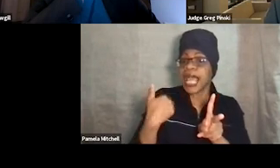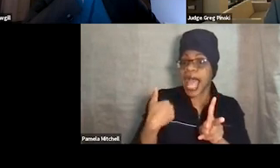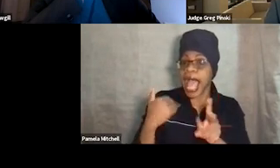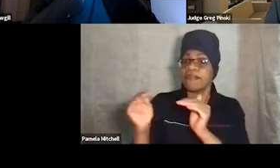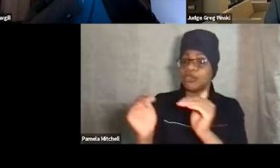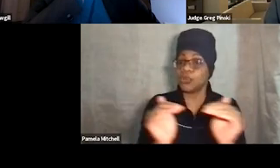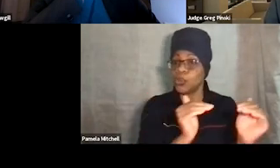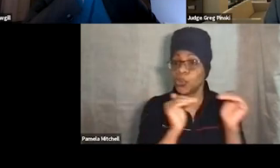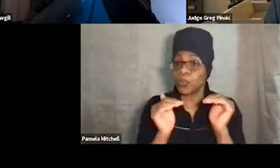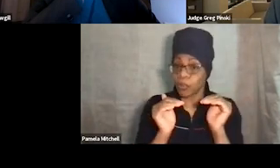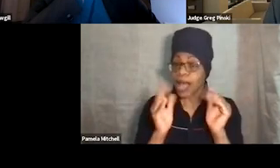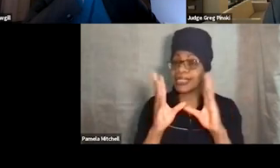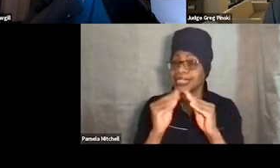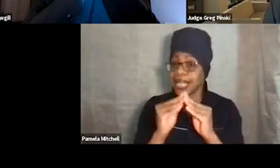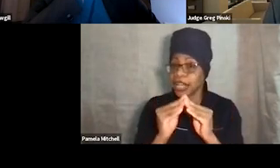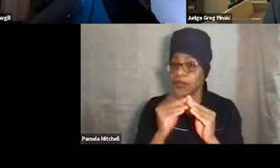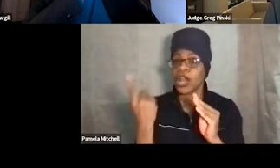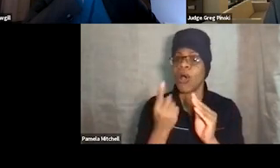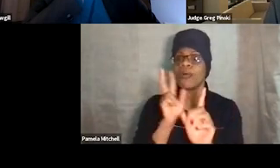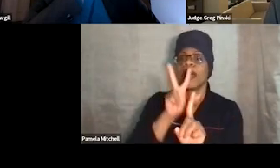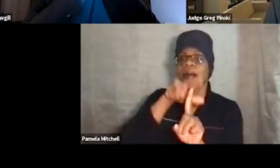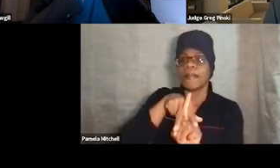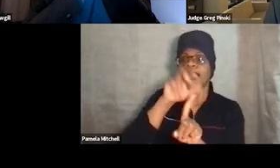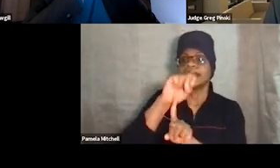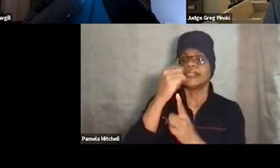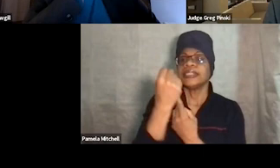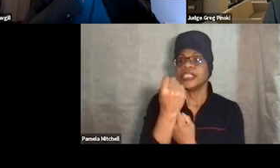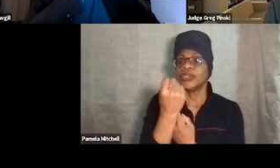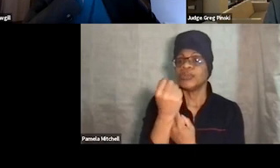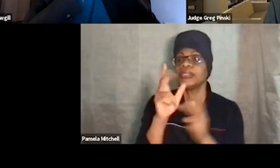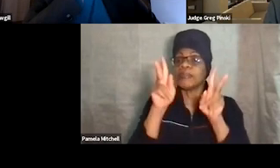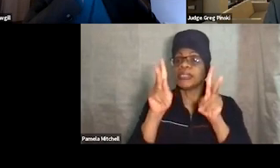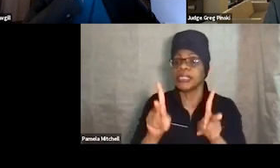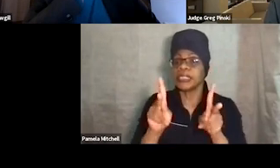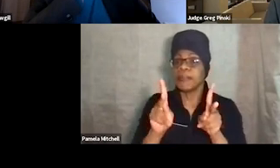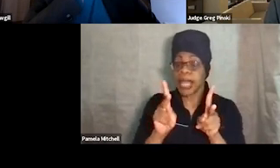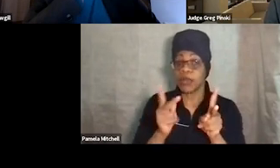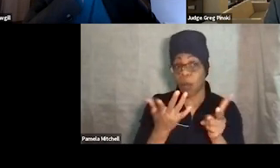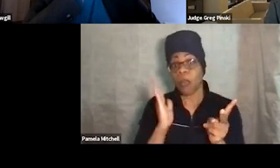So only applies to situations where a participant is facing a jail sanction